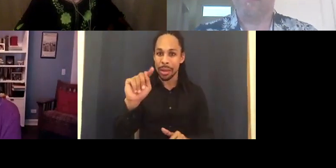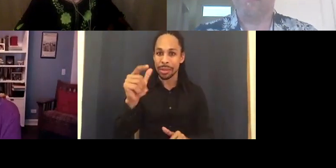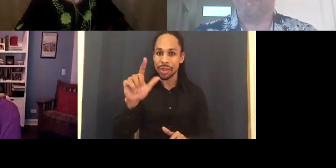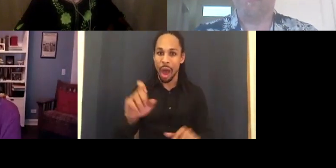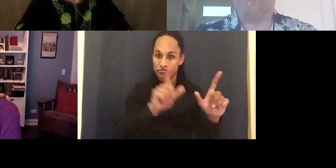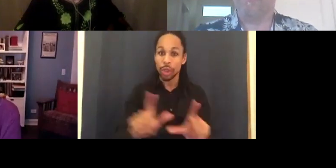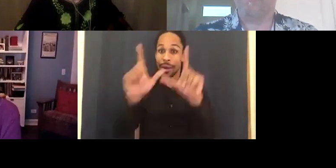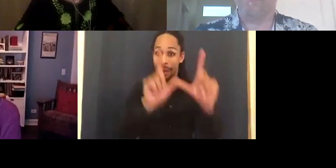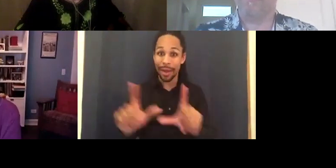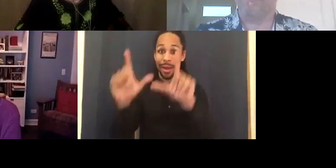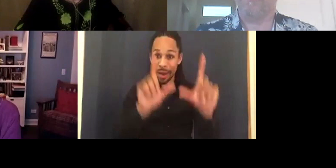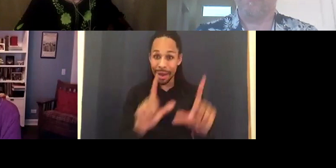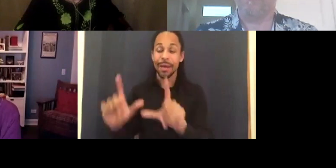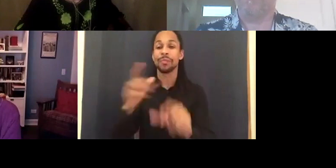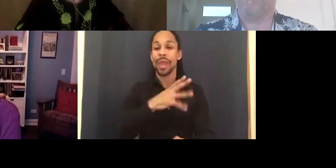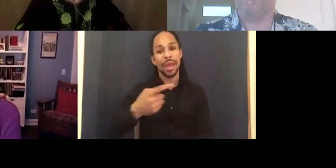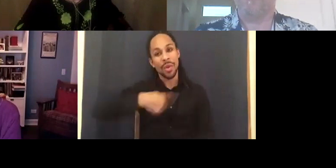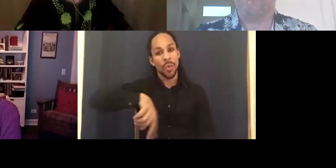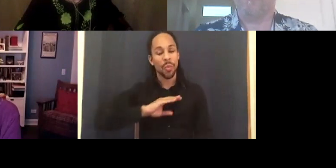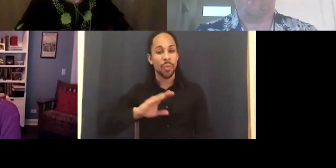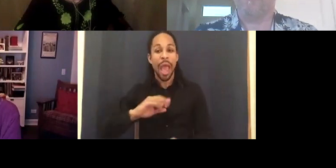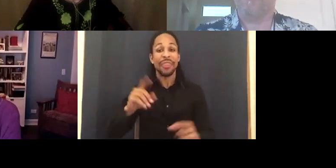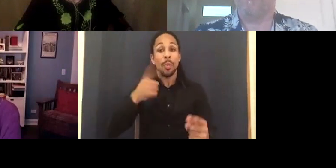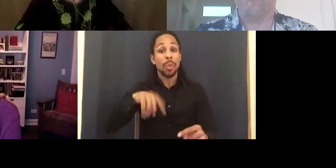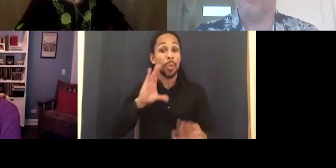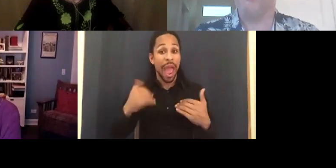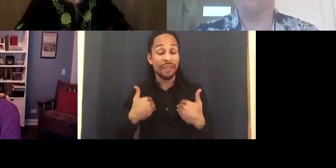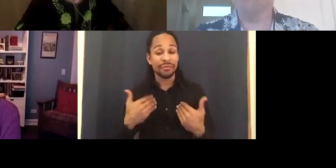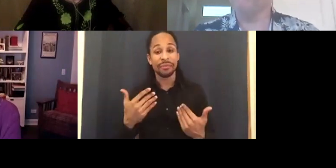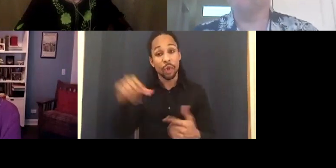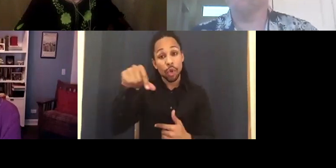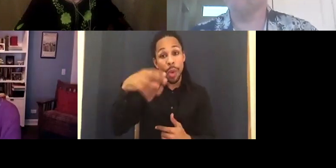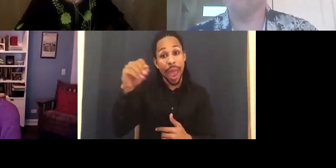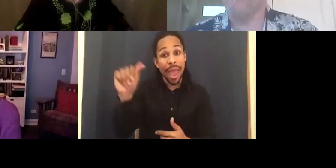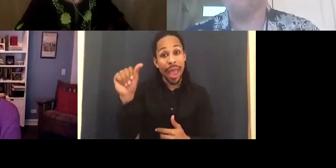& A and we'd film the Q & A. LAWRENCE CARTER LONG: Who were your